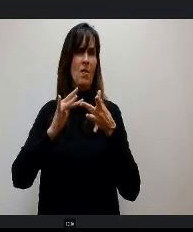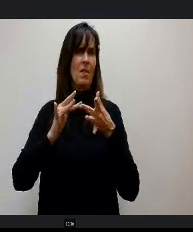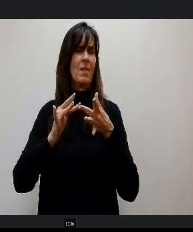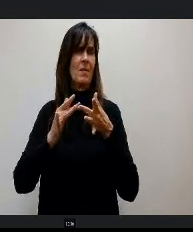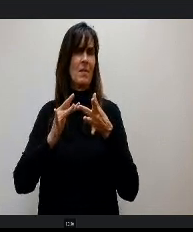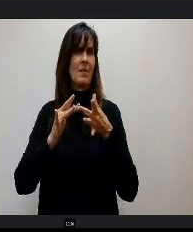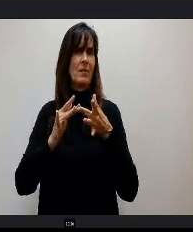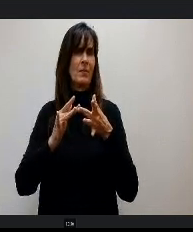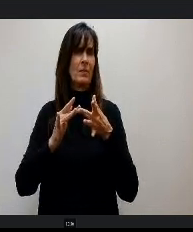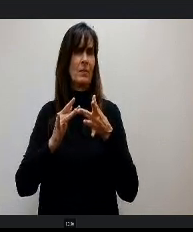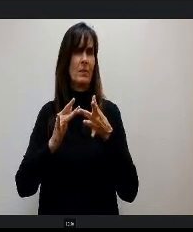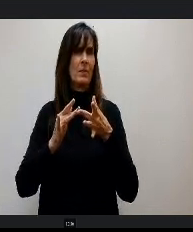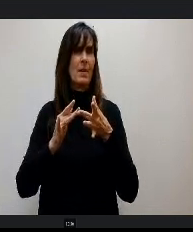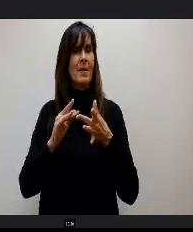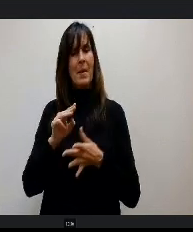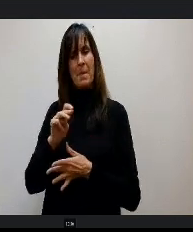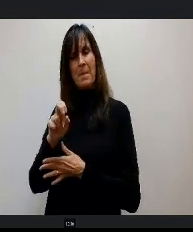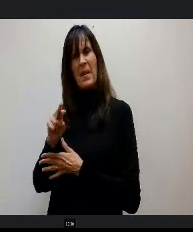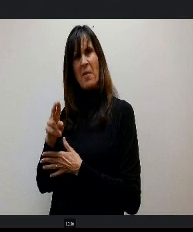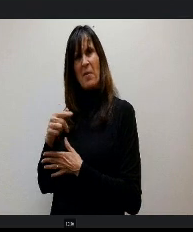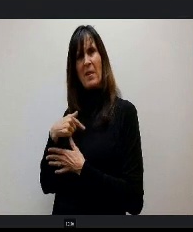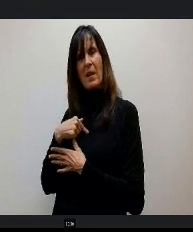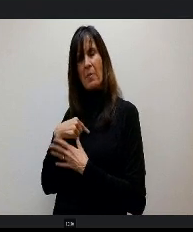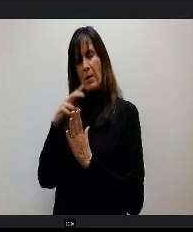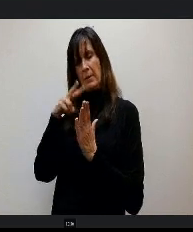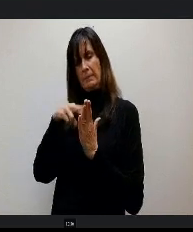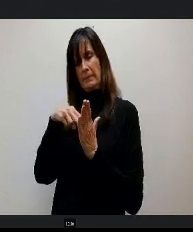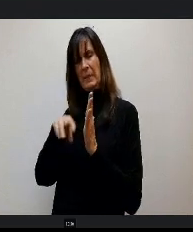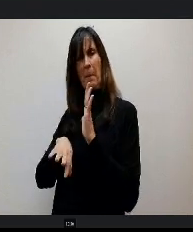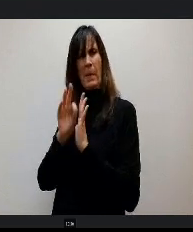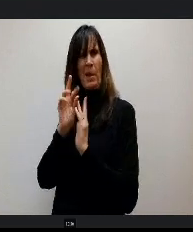Mary and I would go through all of them and just pick out themes and share out.